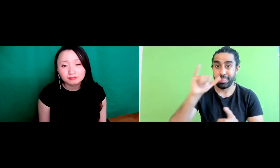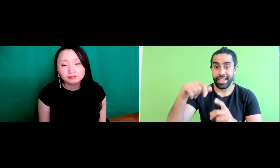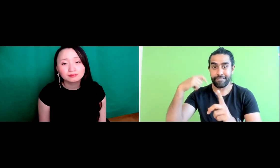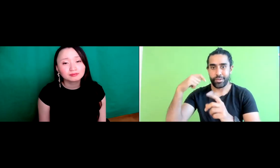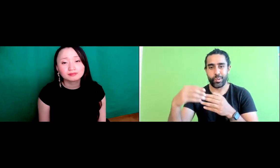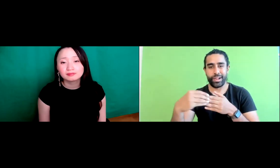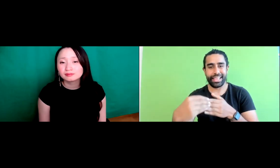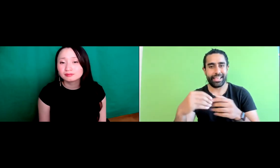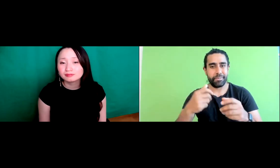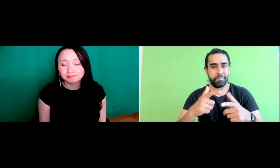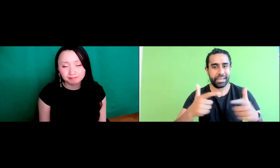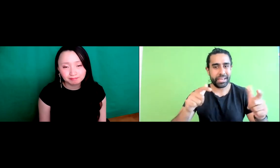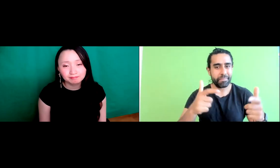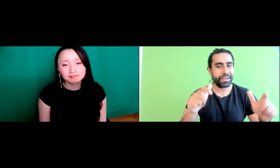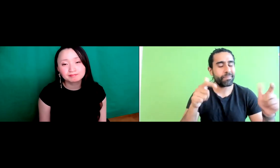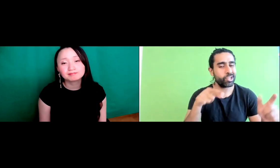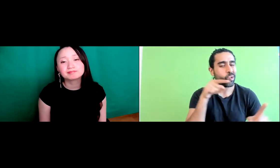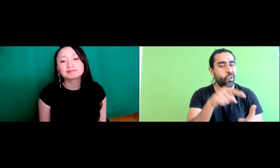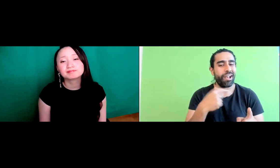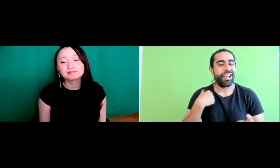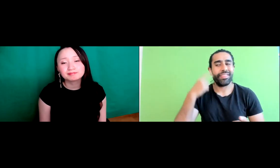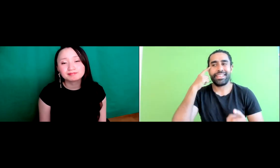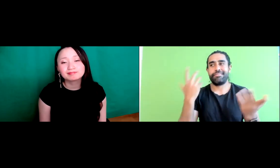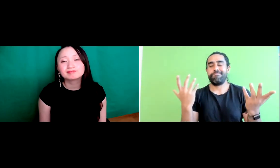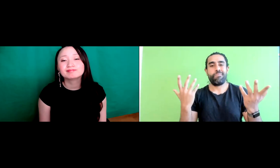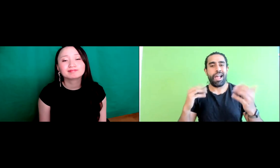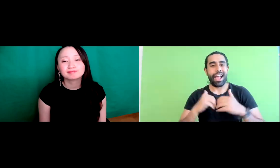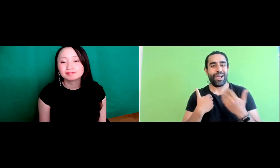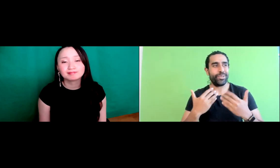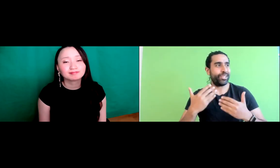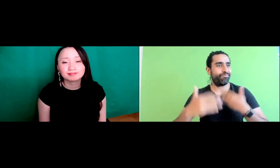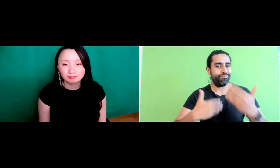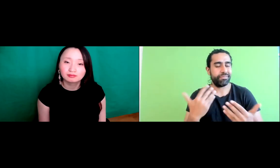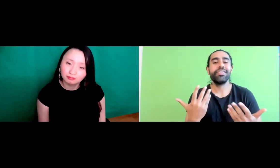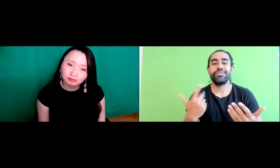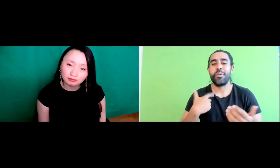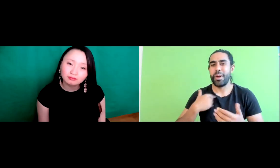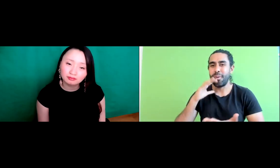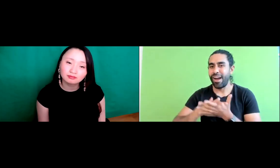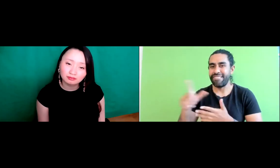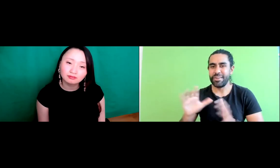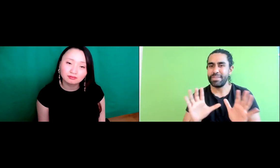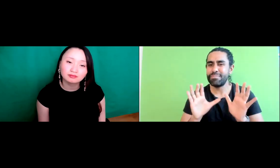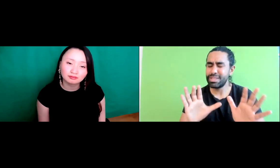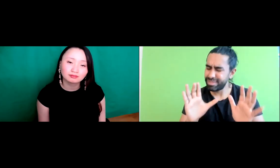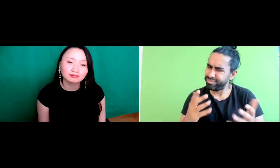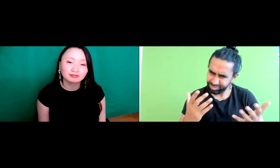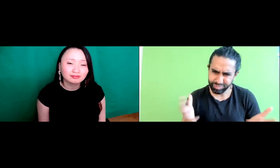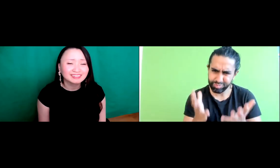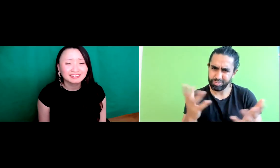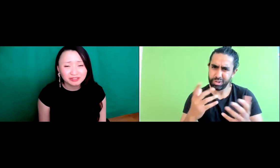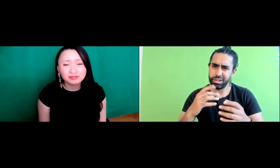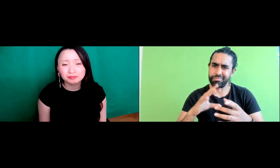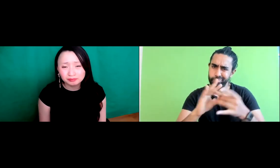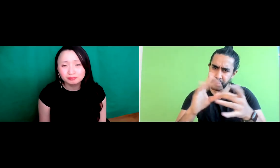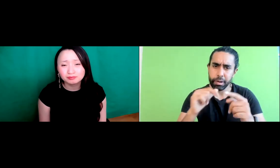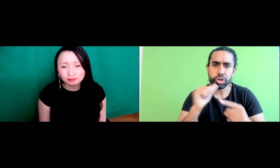micro aggressions just, I didn't.